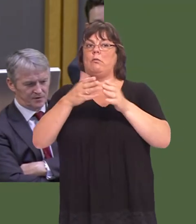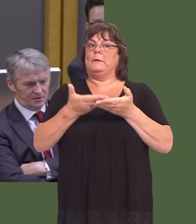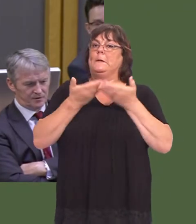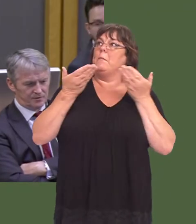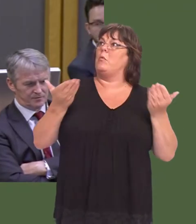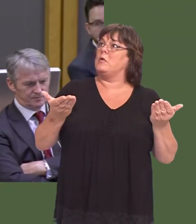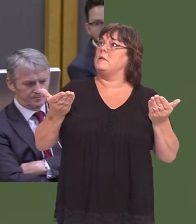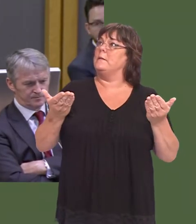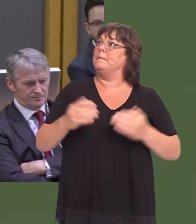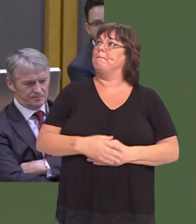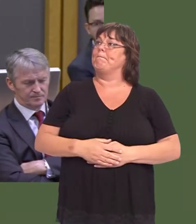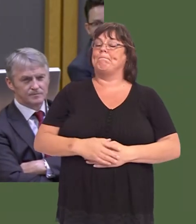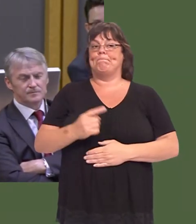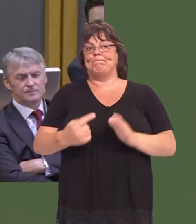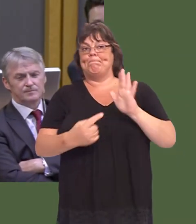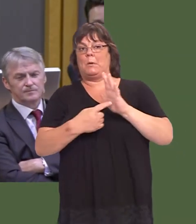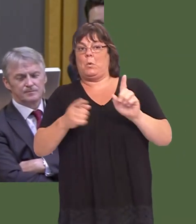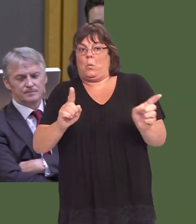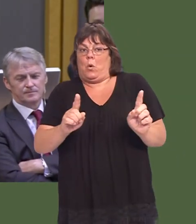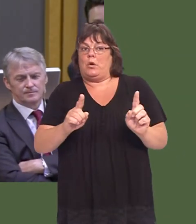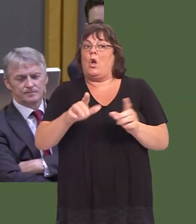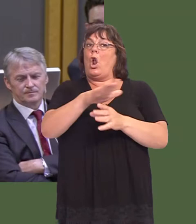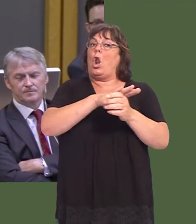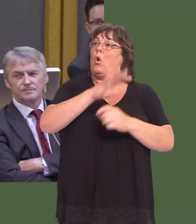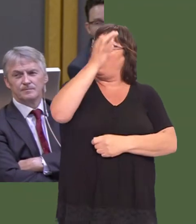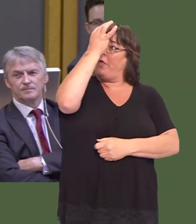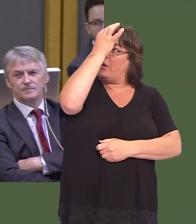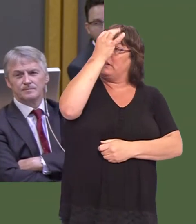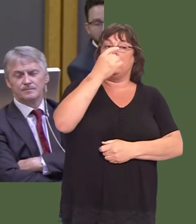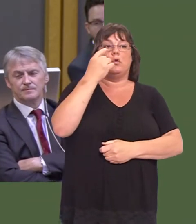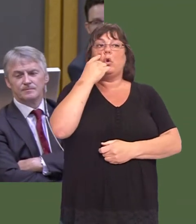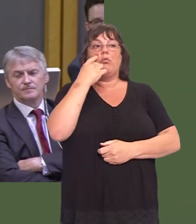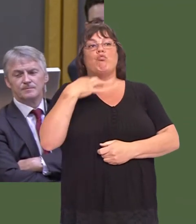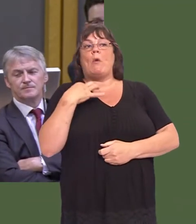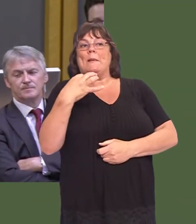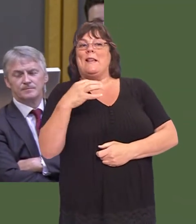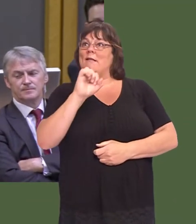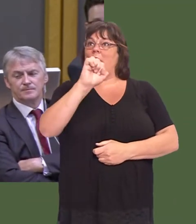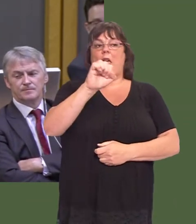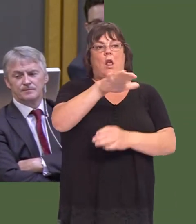A fundamental requirement of that is local authorities that reflect their local populations,